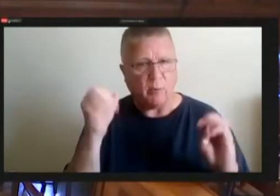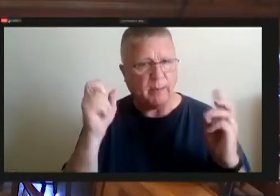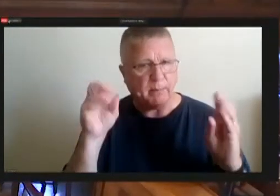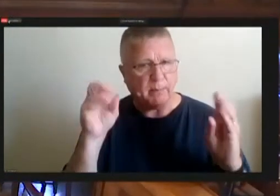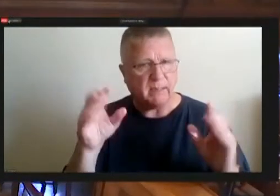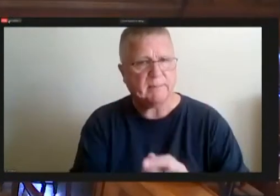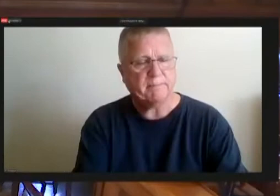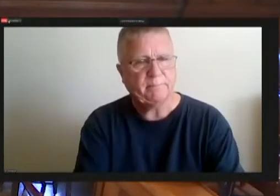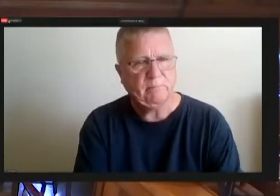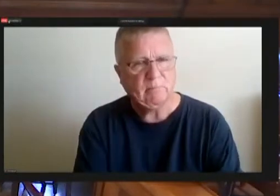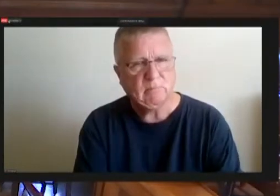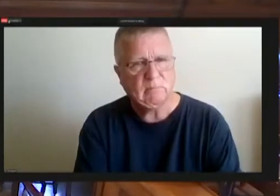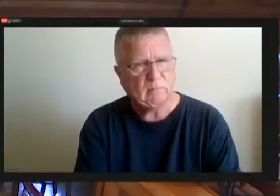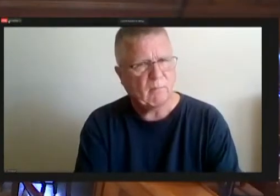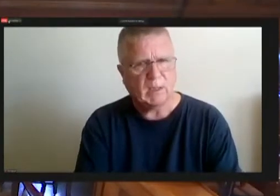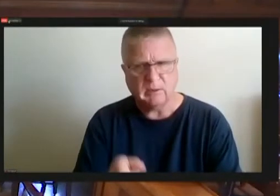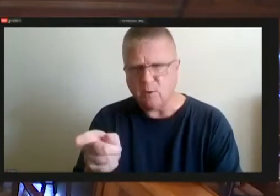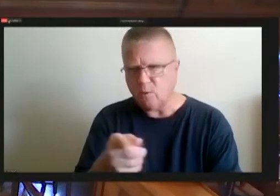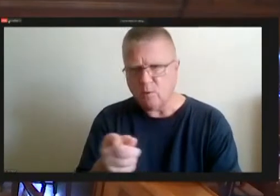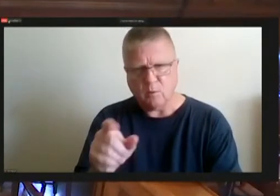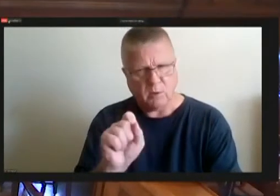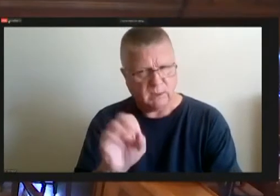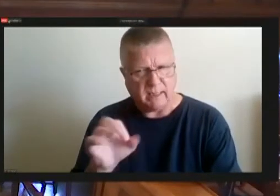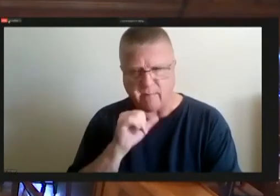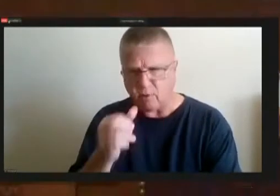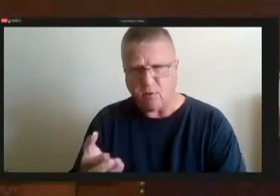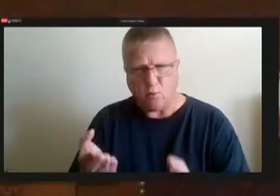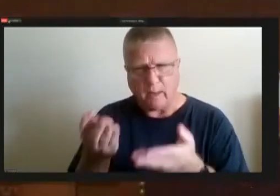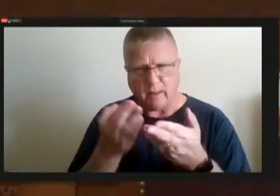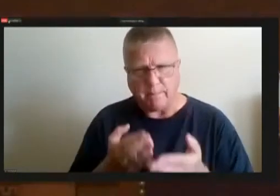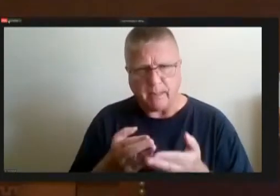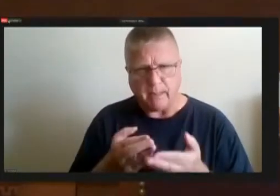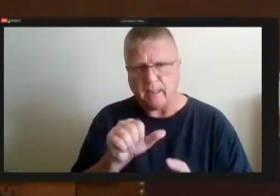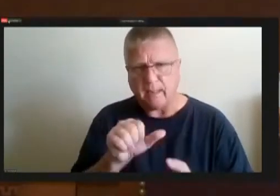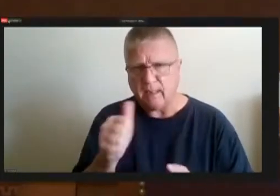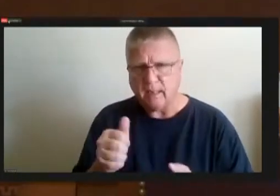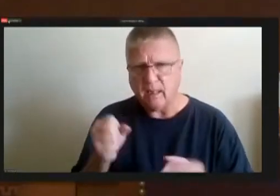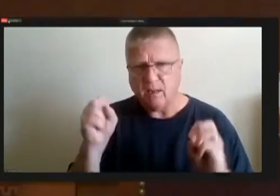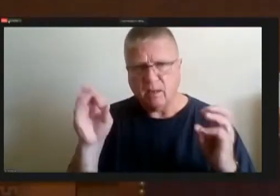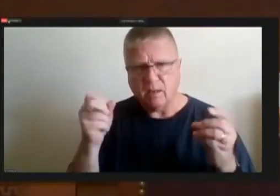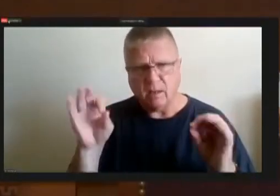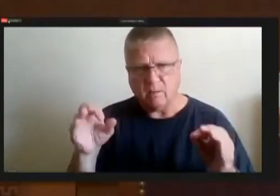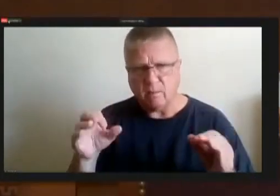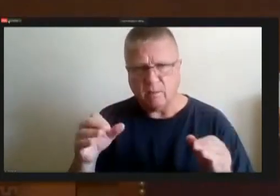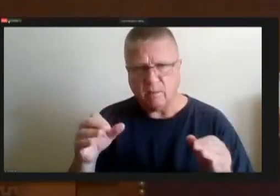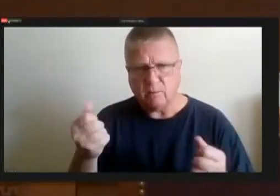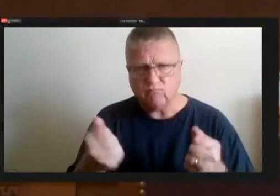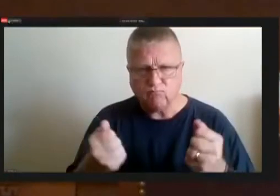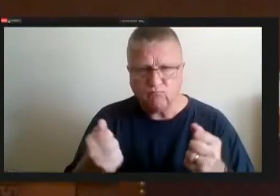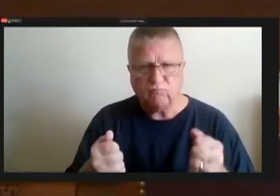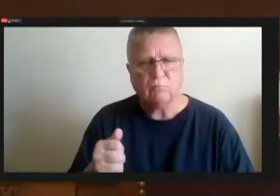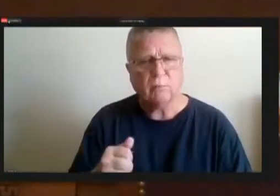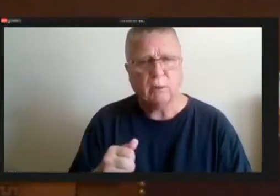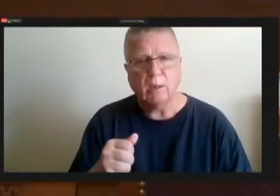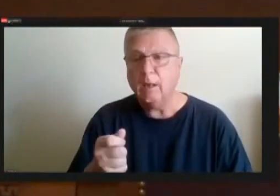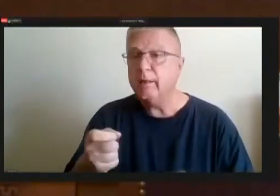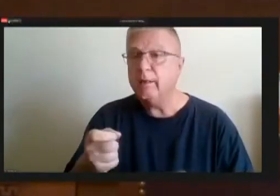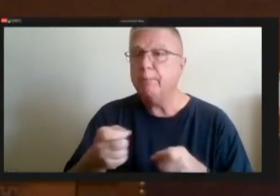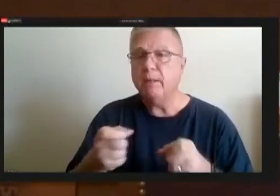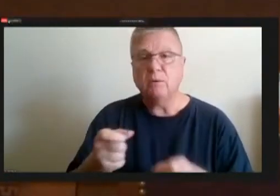I just wanna make very clear the staff did not recommend a new ambulance, the administration did not ask for new ambulance.